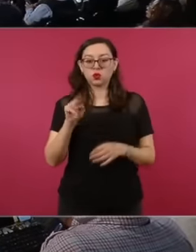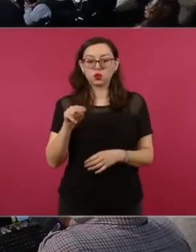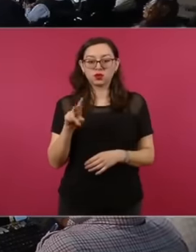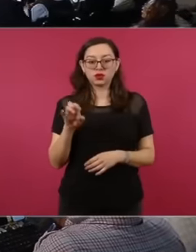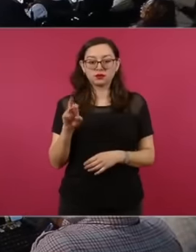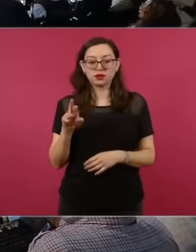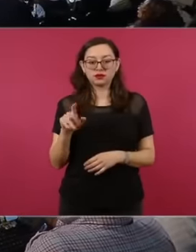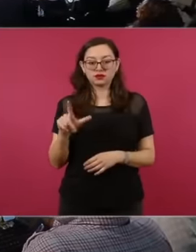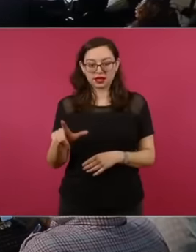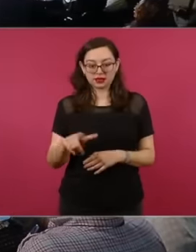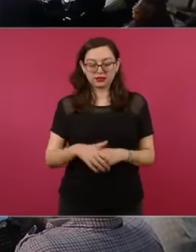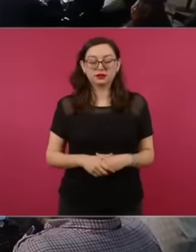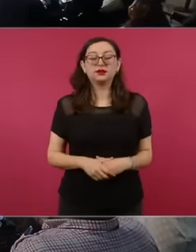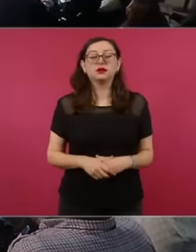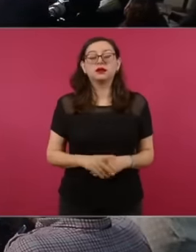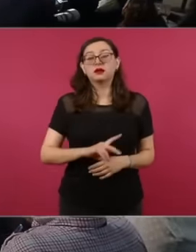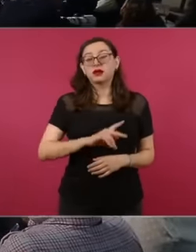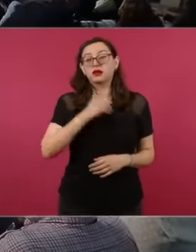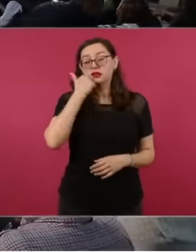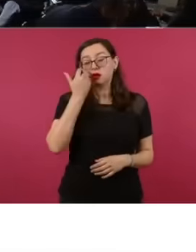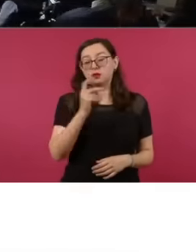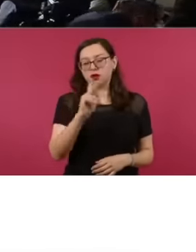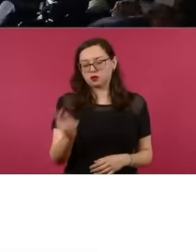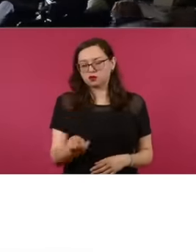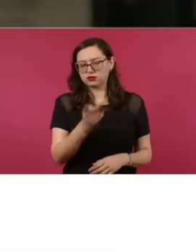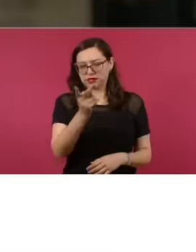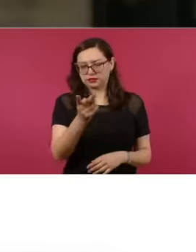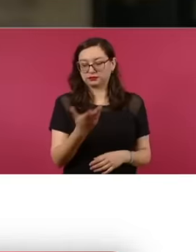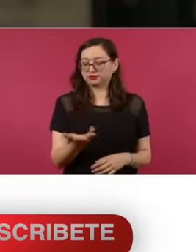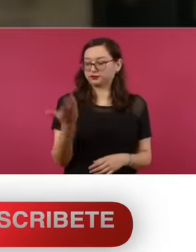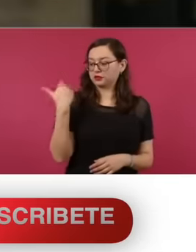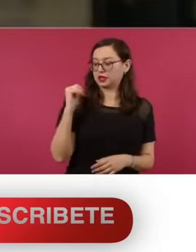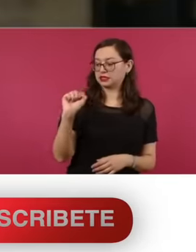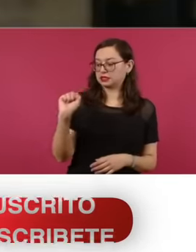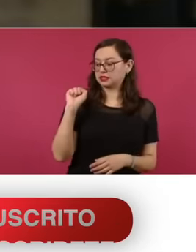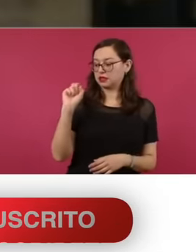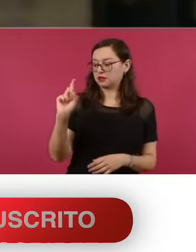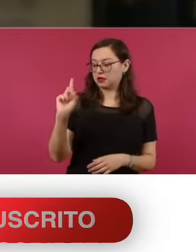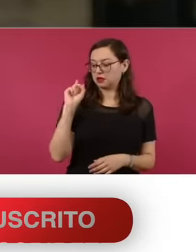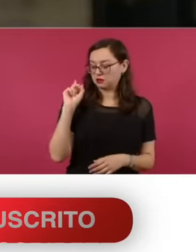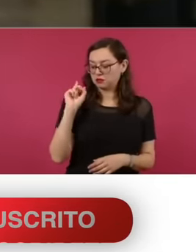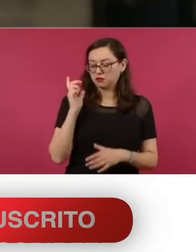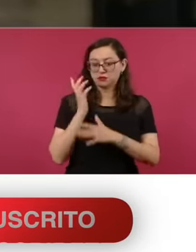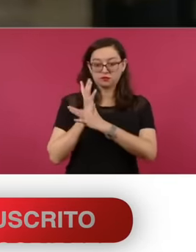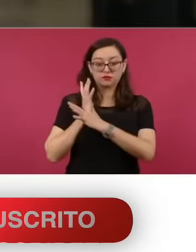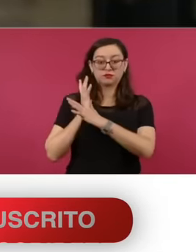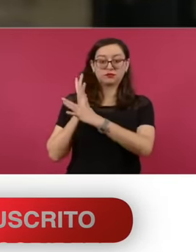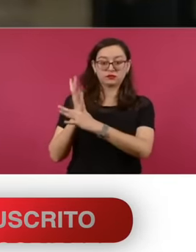surveys that Morena did where it is detailed that seven out of every 10 people consulted